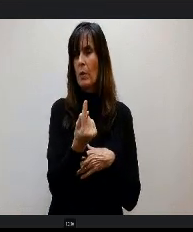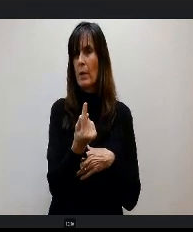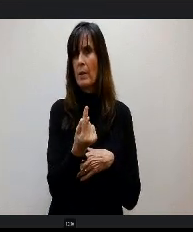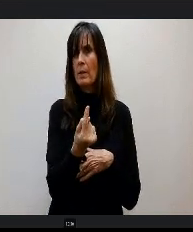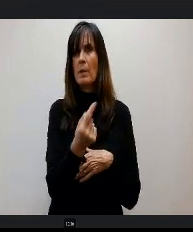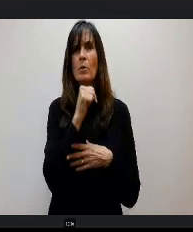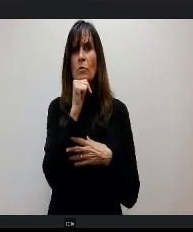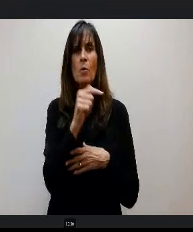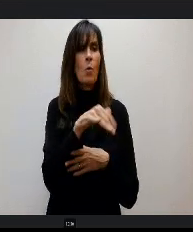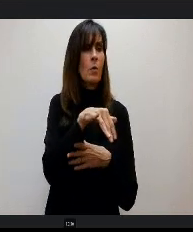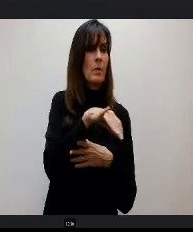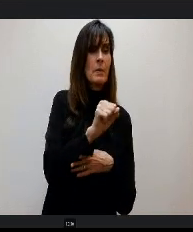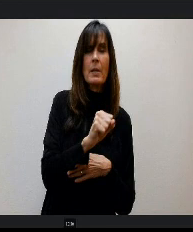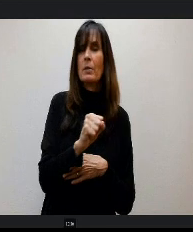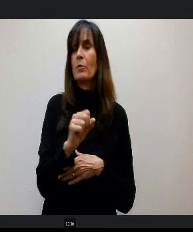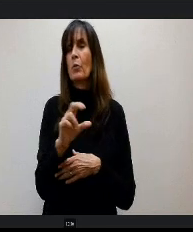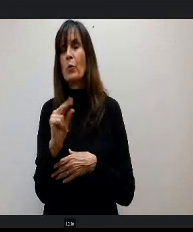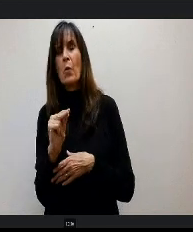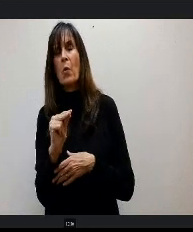To be able to take the temperature with all board members.